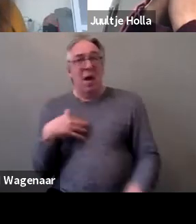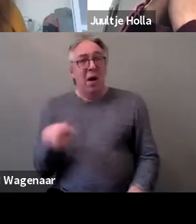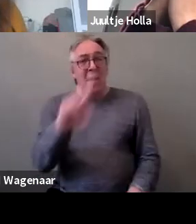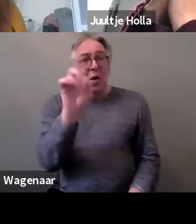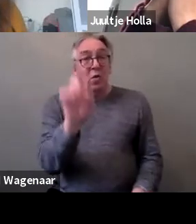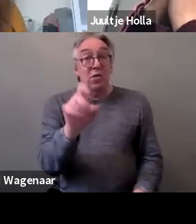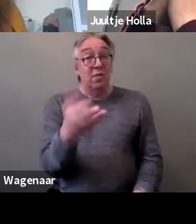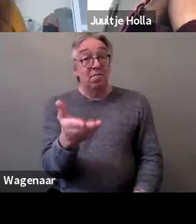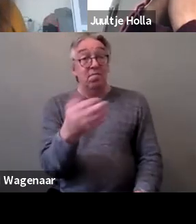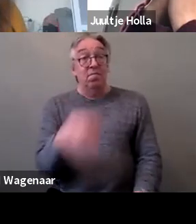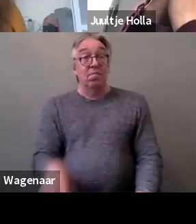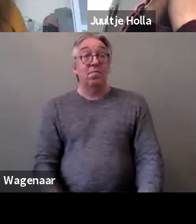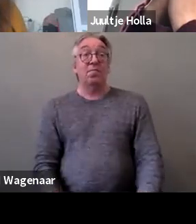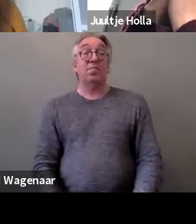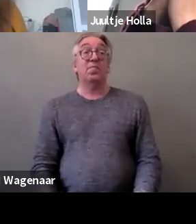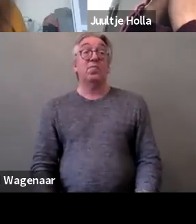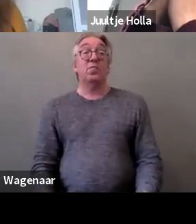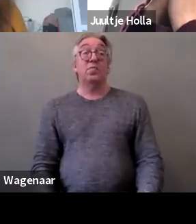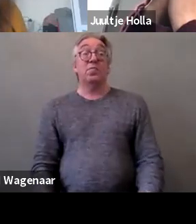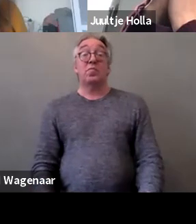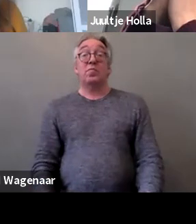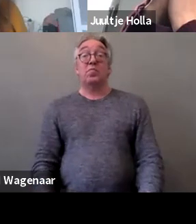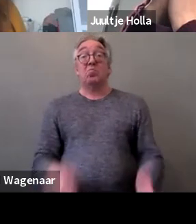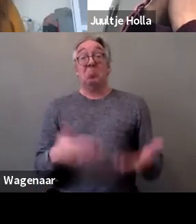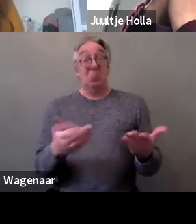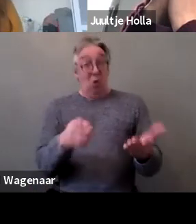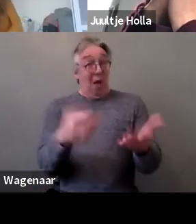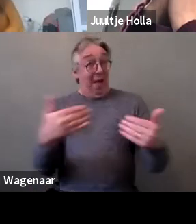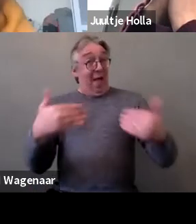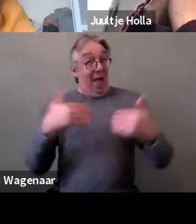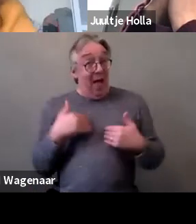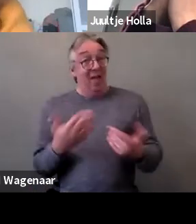that makes use of all that work?